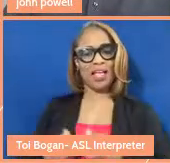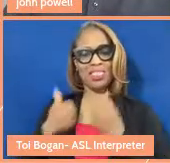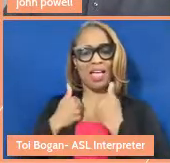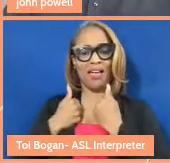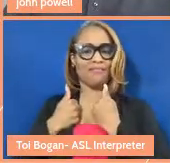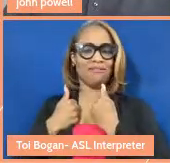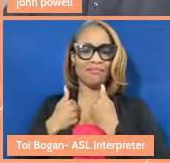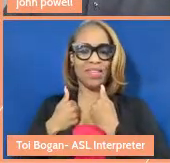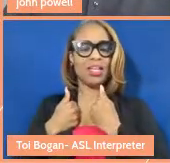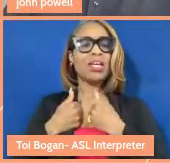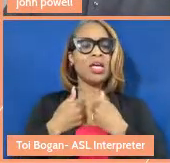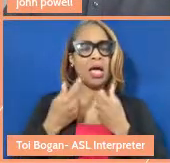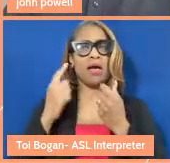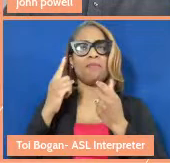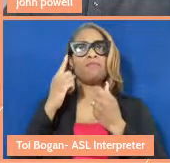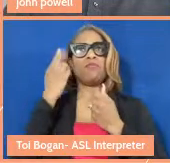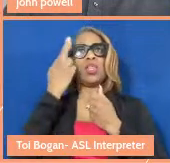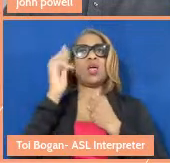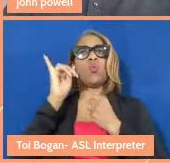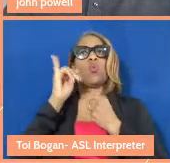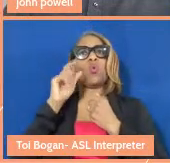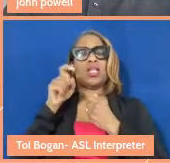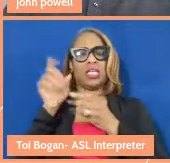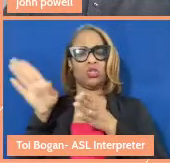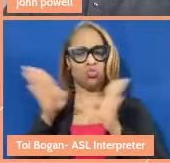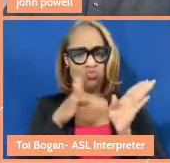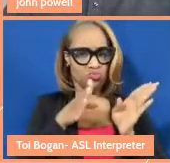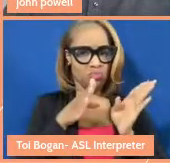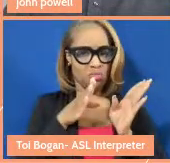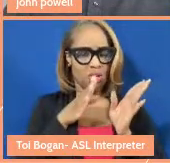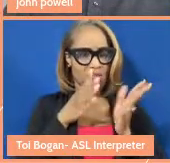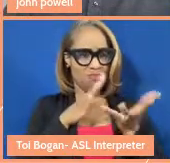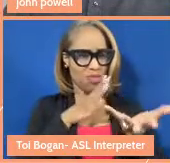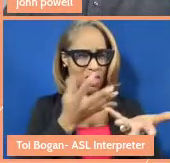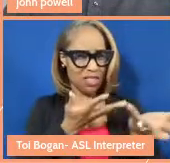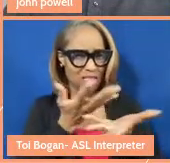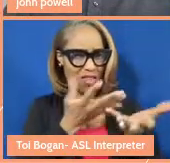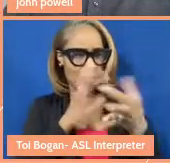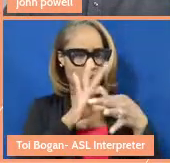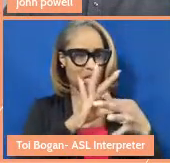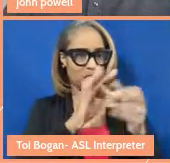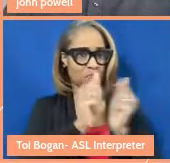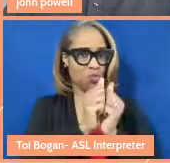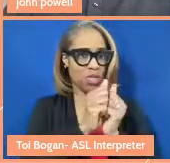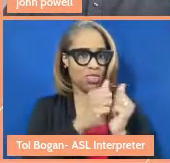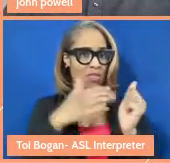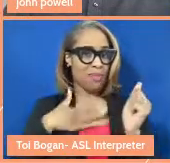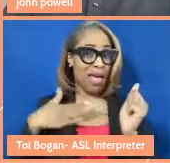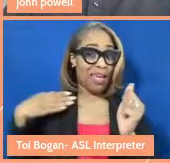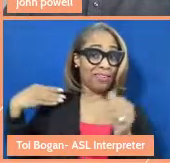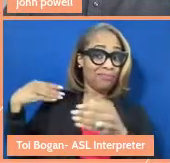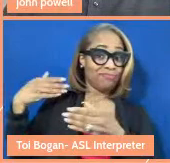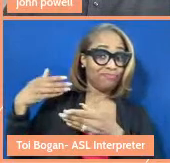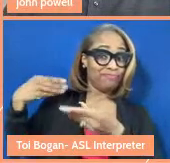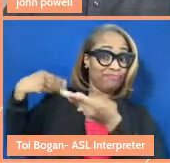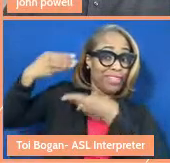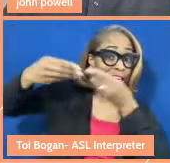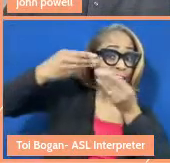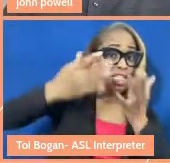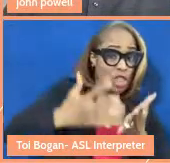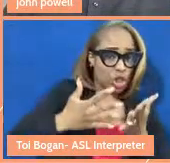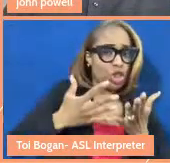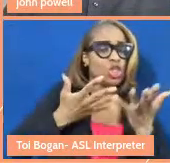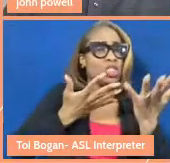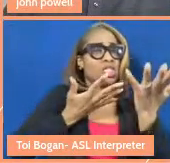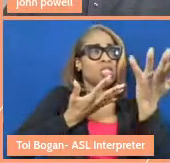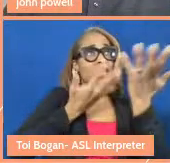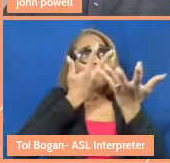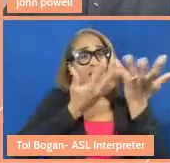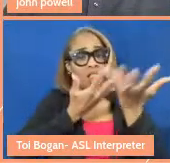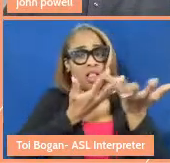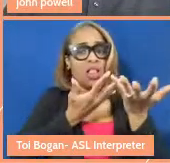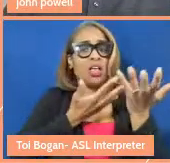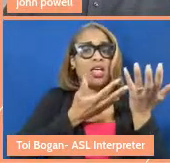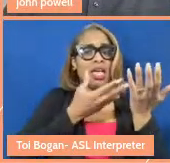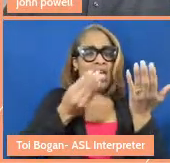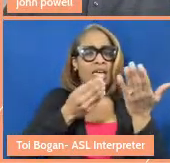needing to draw on relationship with my ancestors on regular basis and really prioritizing